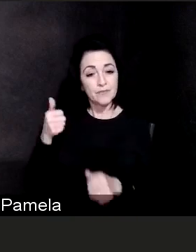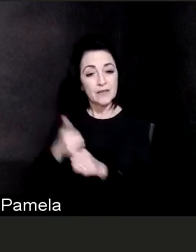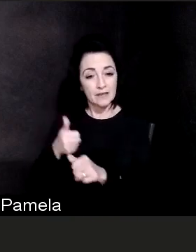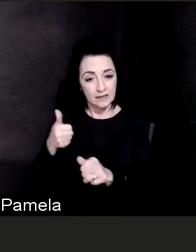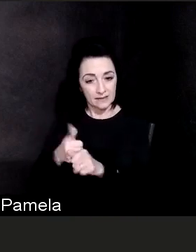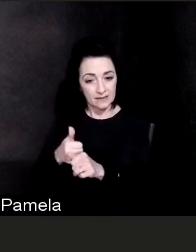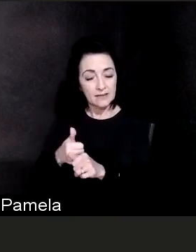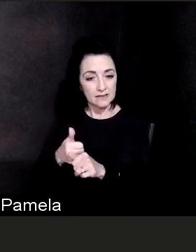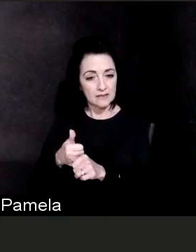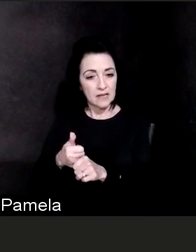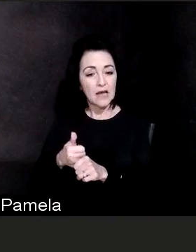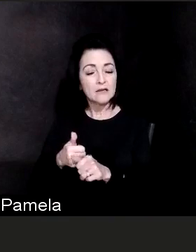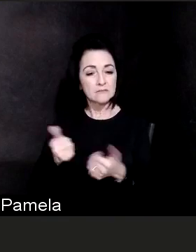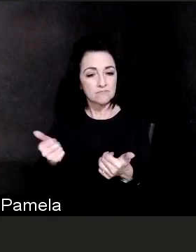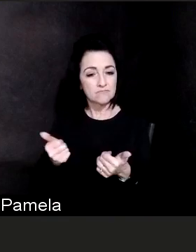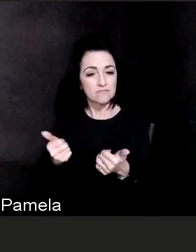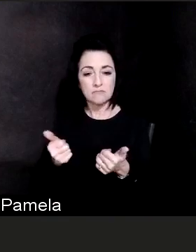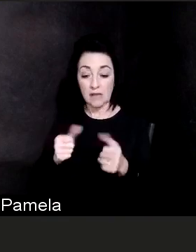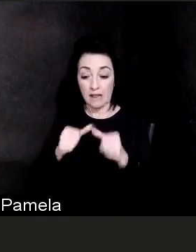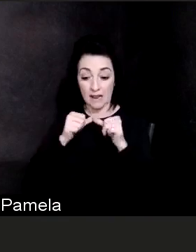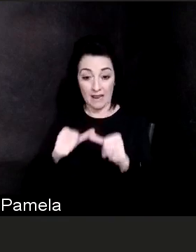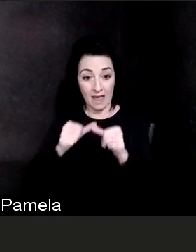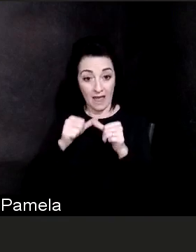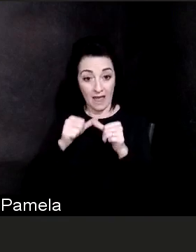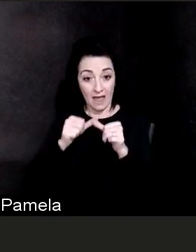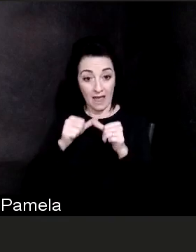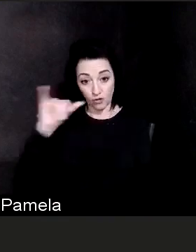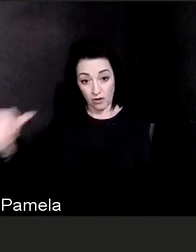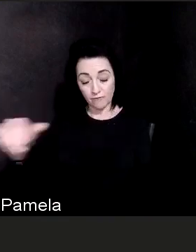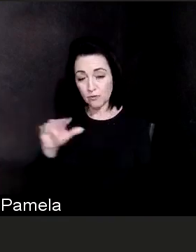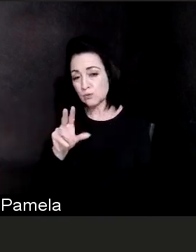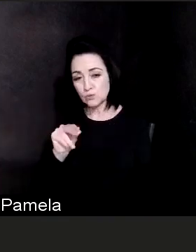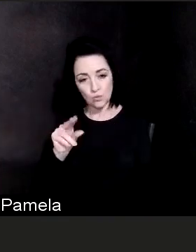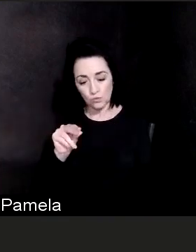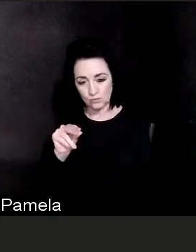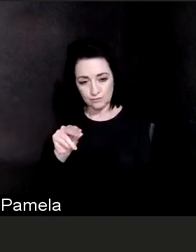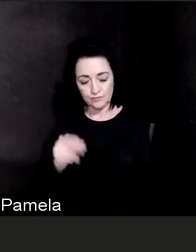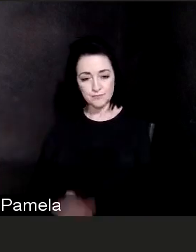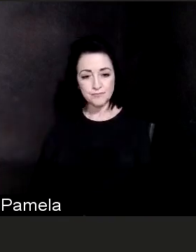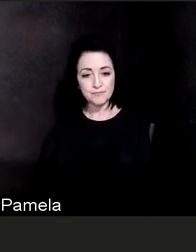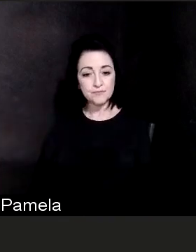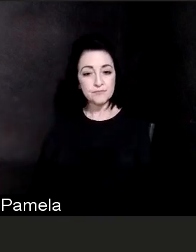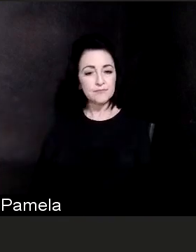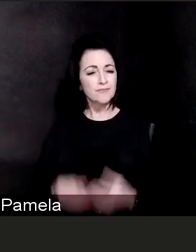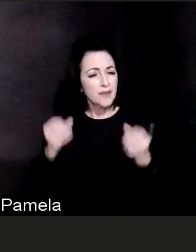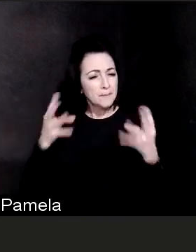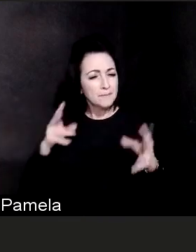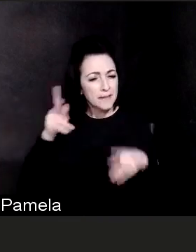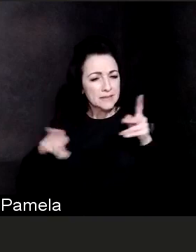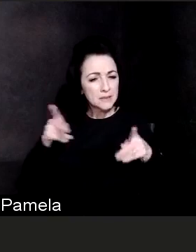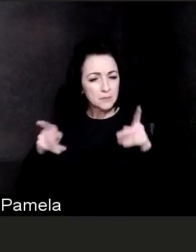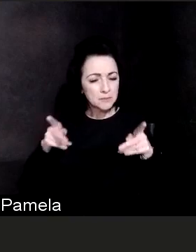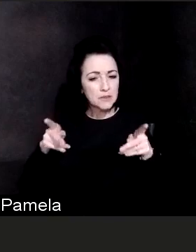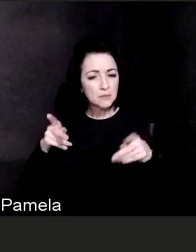It does not last for very long. One of the things that many people have heard of about the vaccines is that